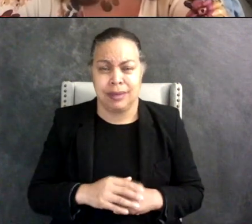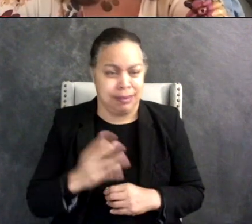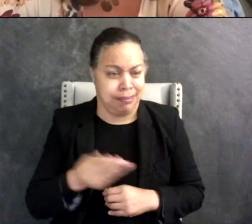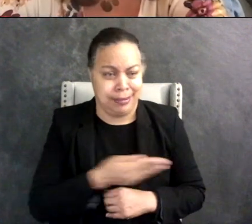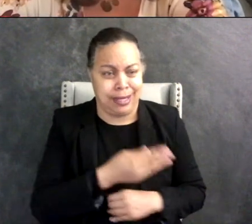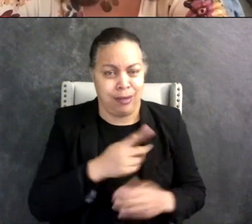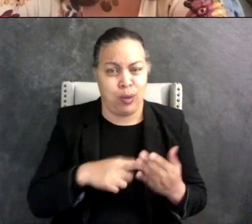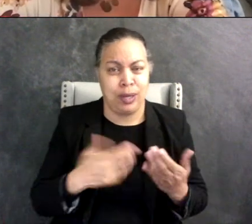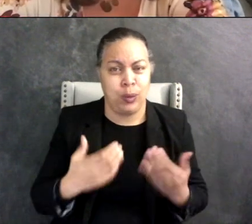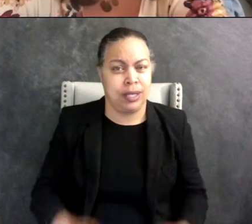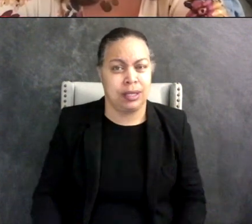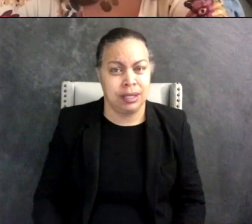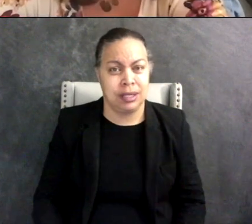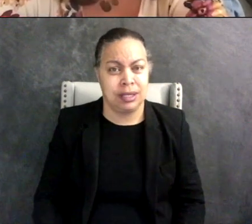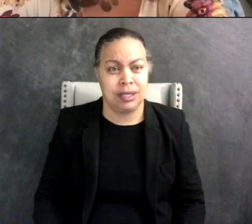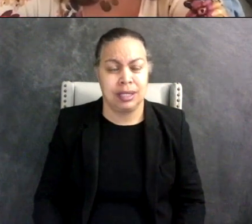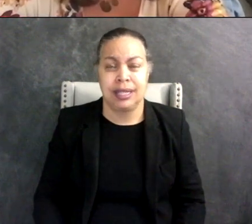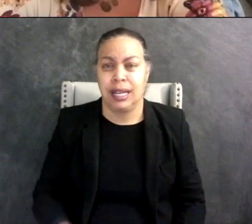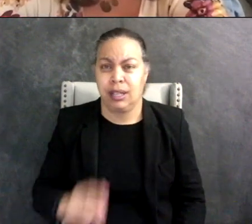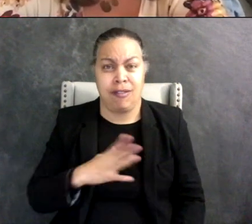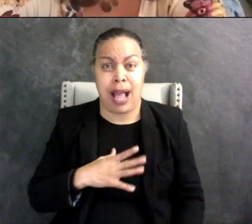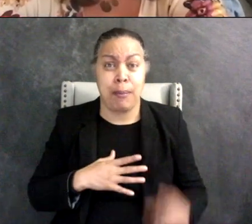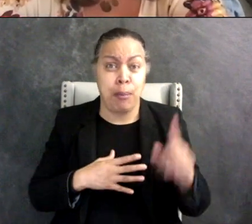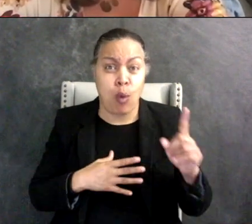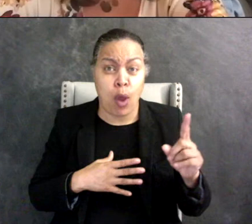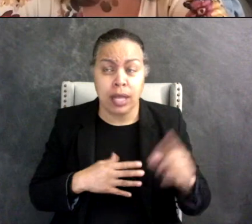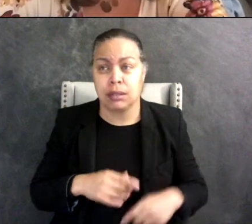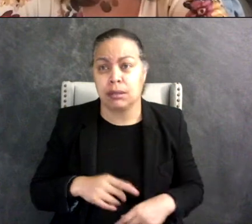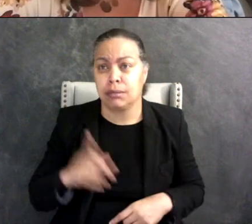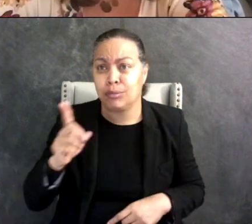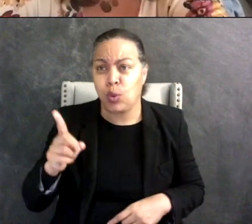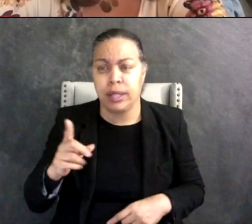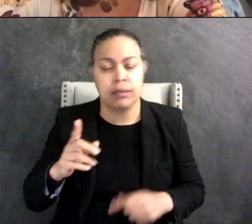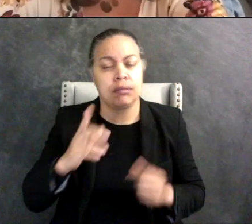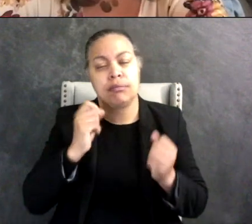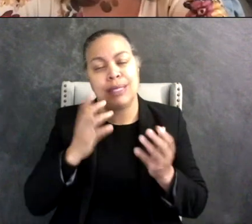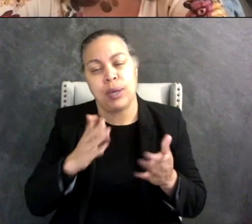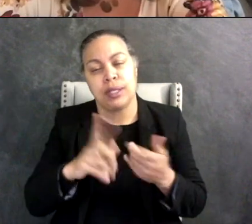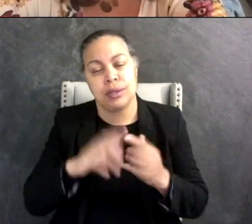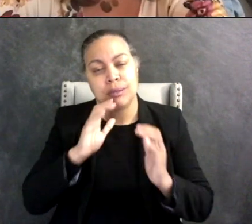signs or pointing and there were a lot of ways for him to communicate but i feel like a lot of times